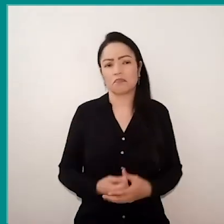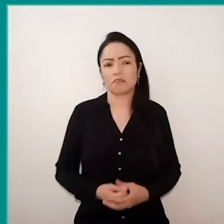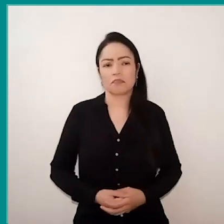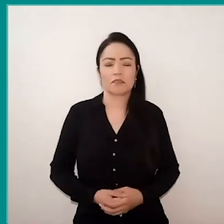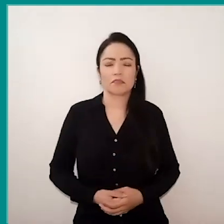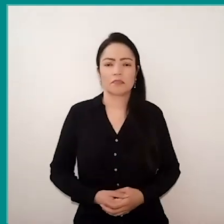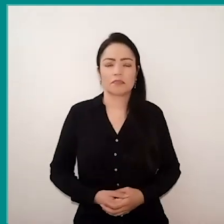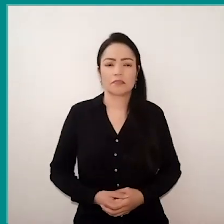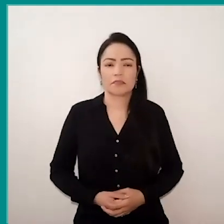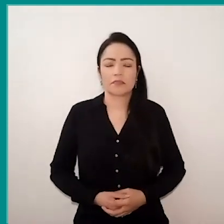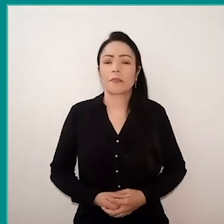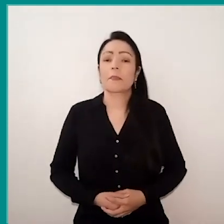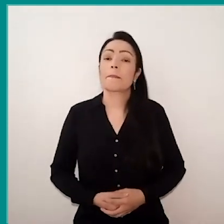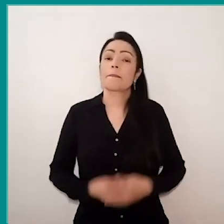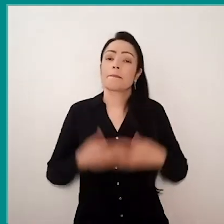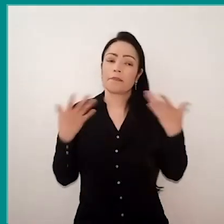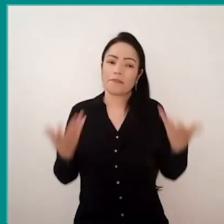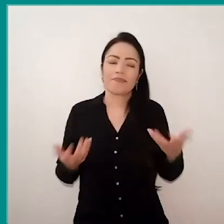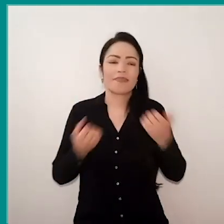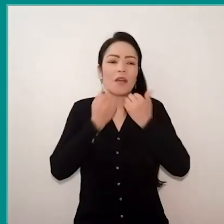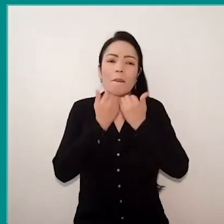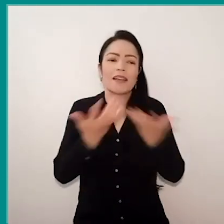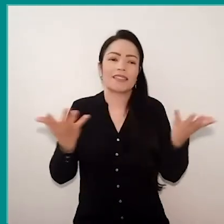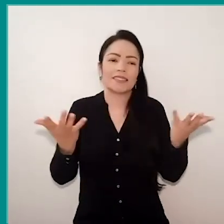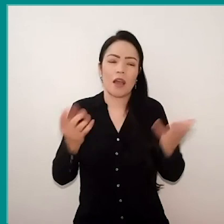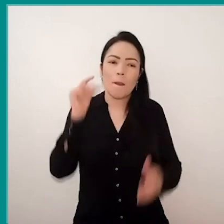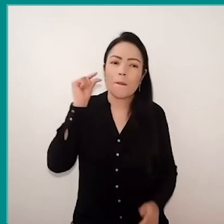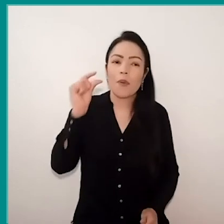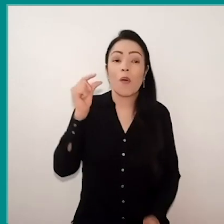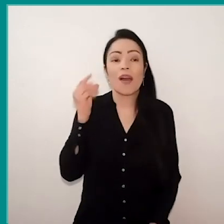So I want to share with you some of these experiences,